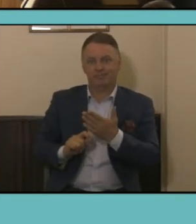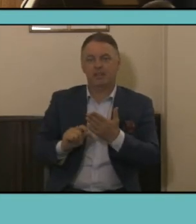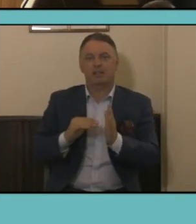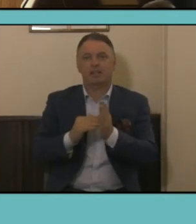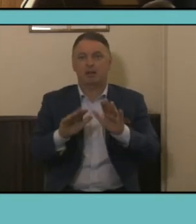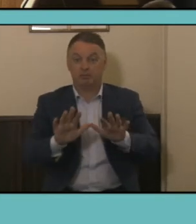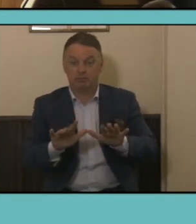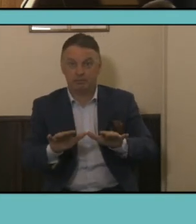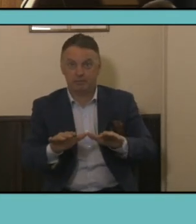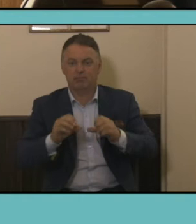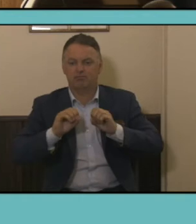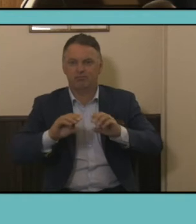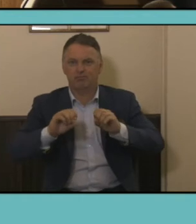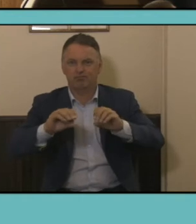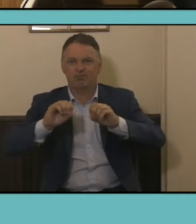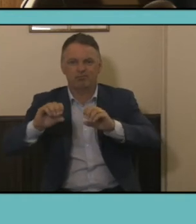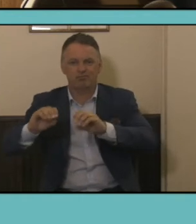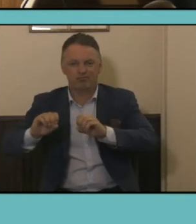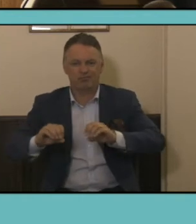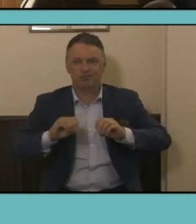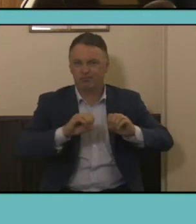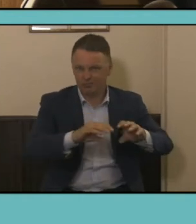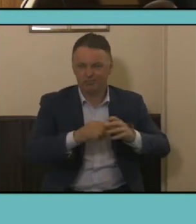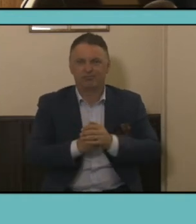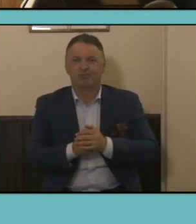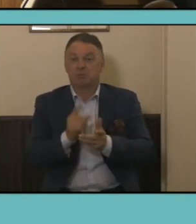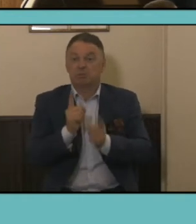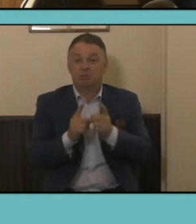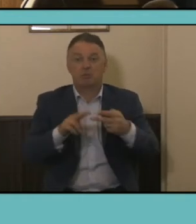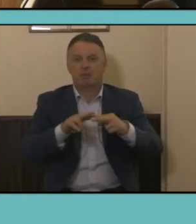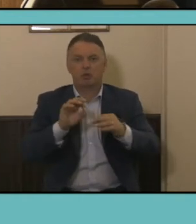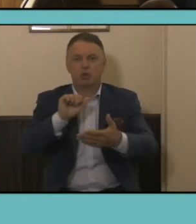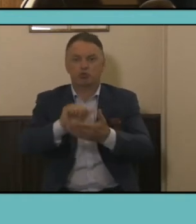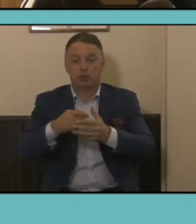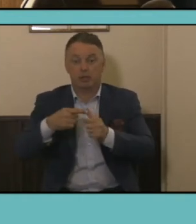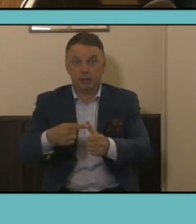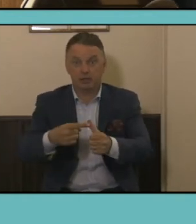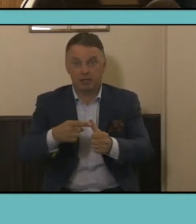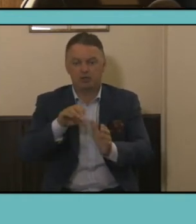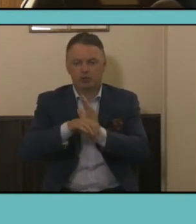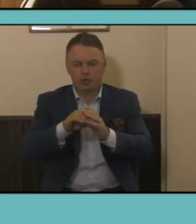inevitably miss a question or give us invalid responses. There is also a real